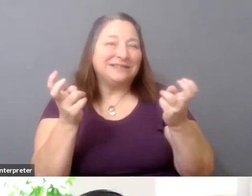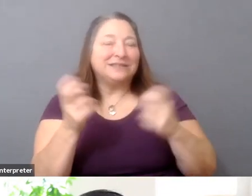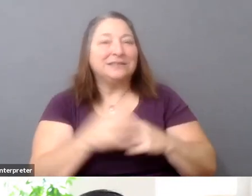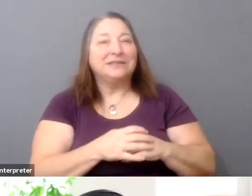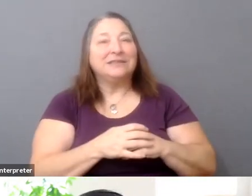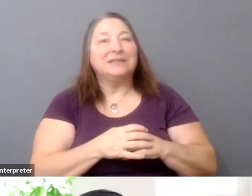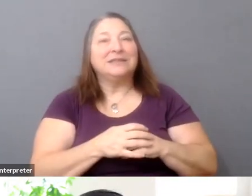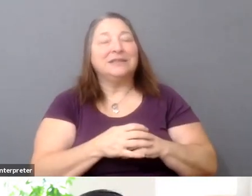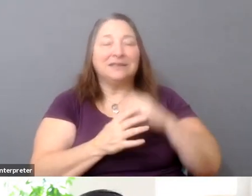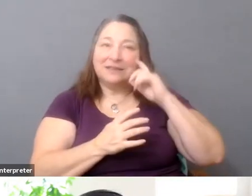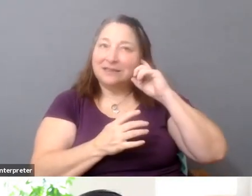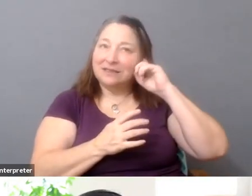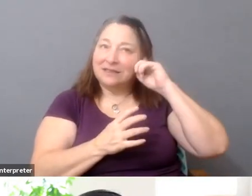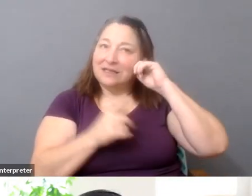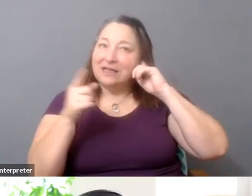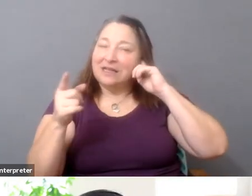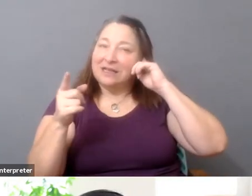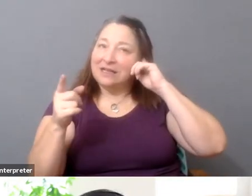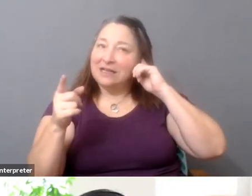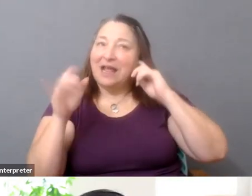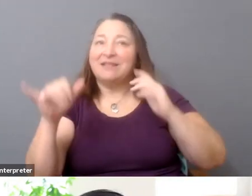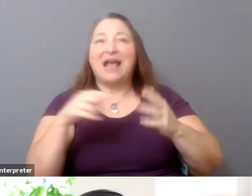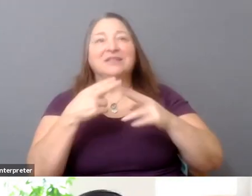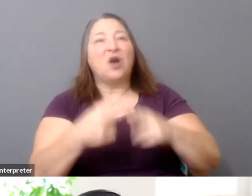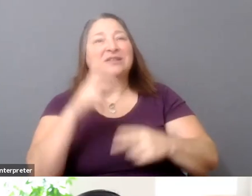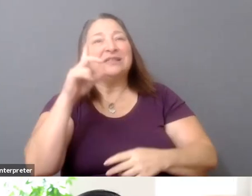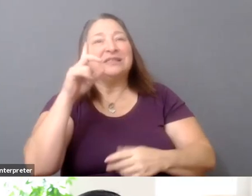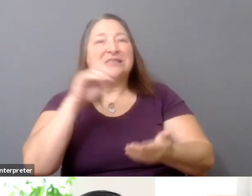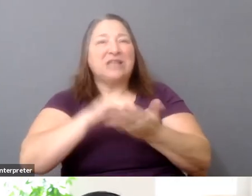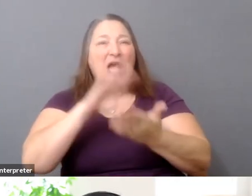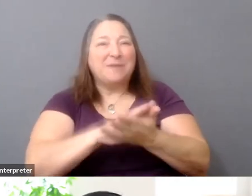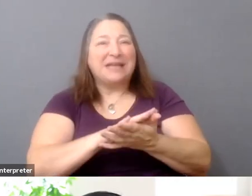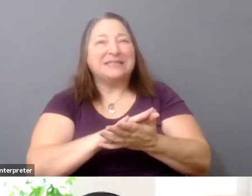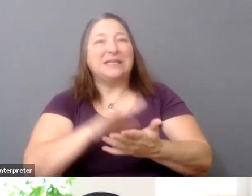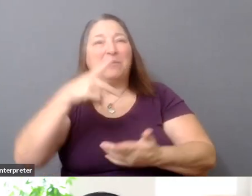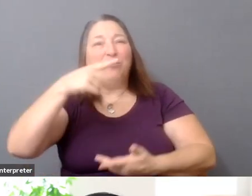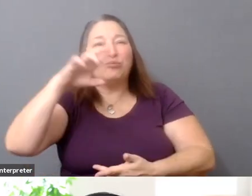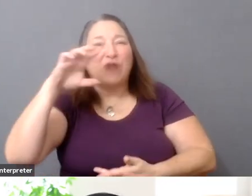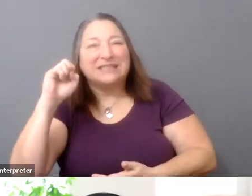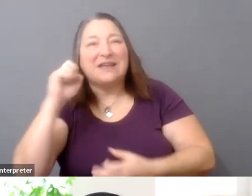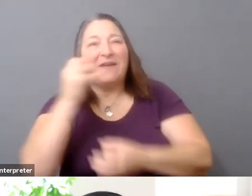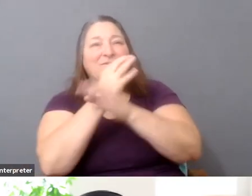And that's called Documenting Press Freedom and Impact. And then Wednesday, September 16,